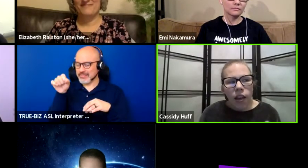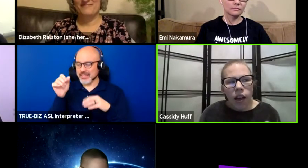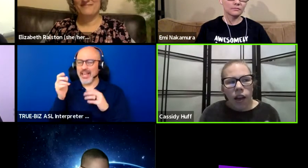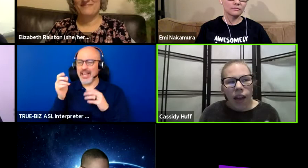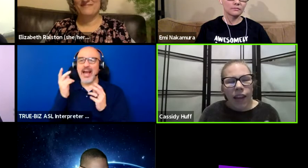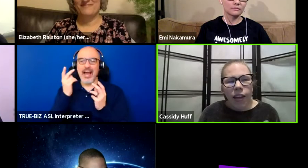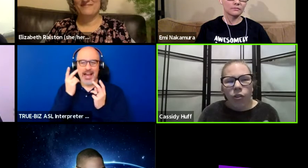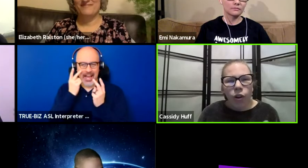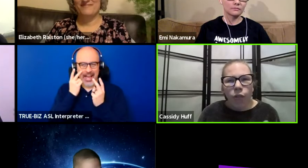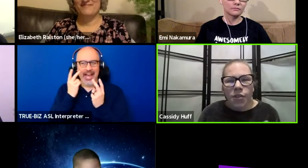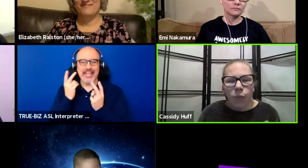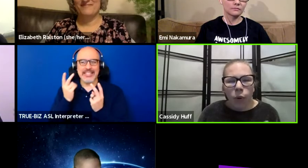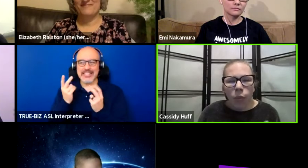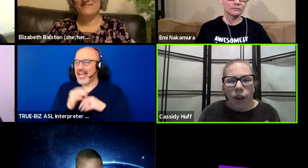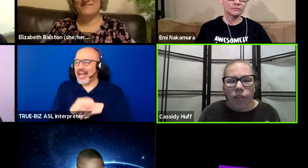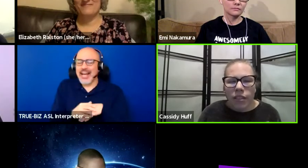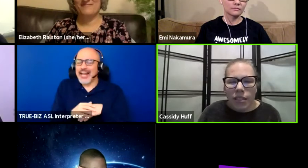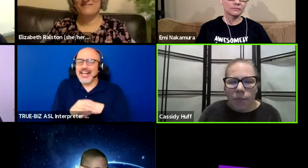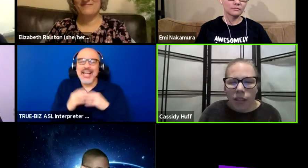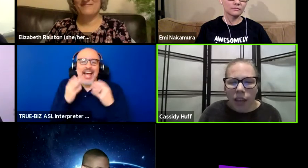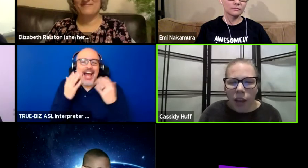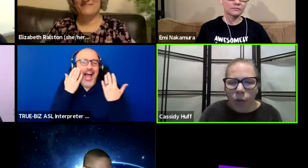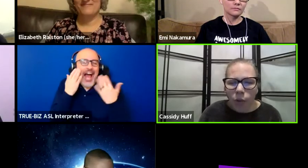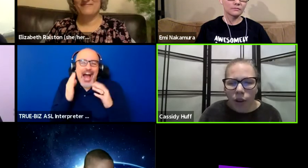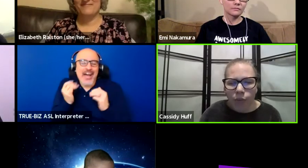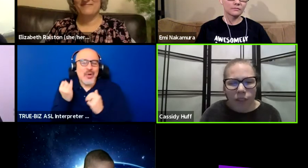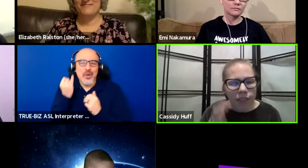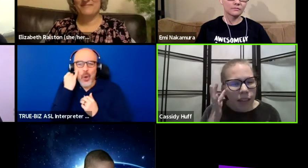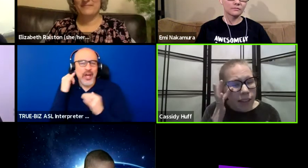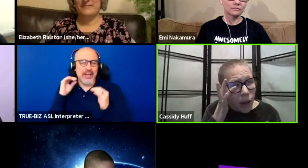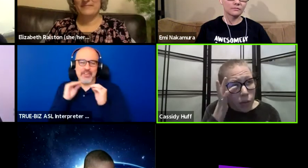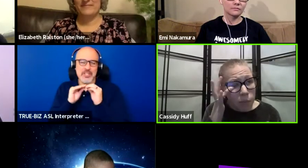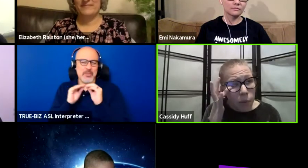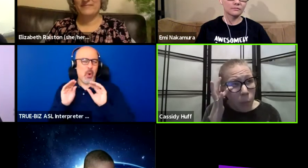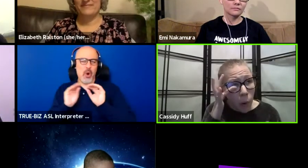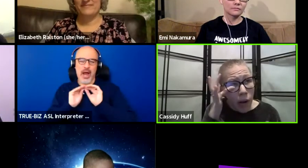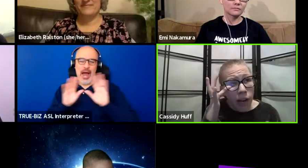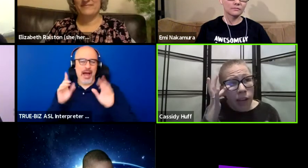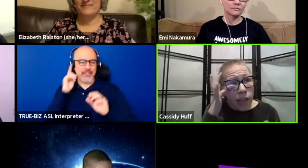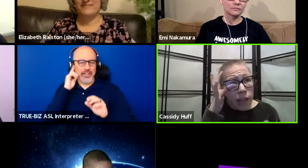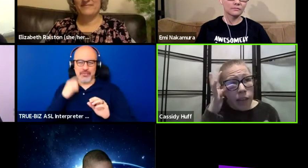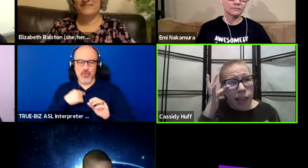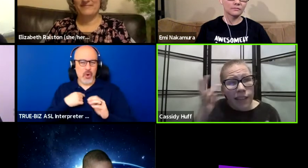and I don't know if it's more prevalent to me now or if it stands out to me more than it did